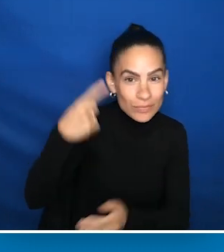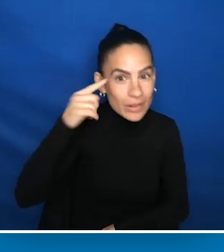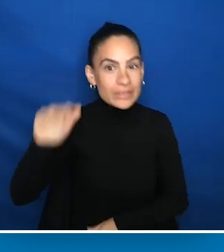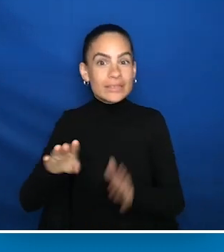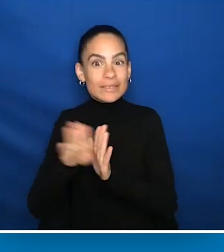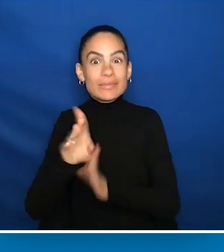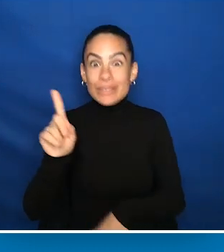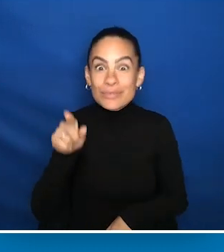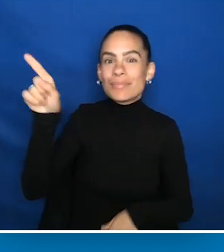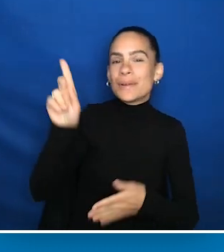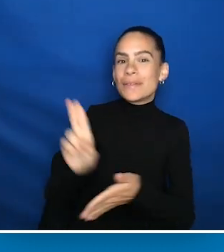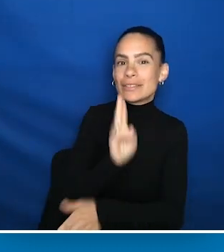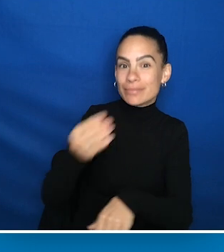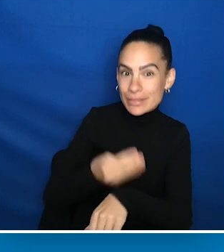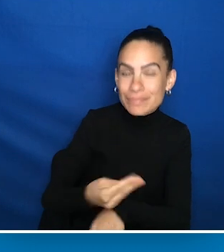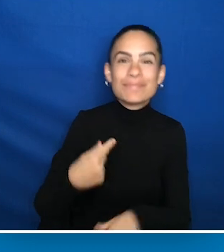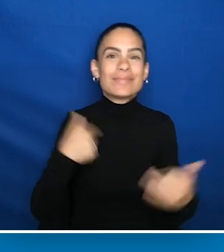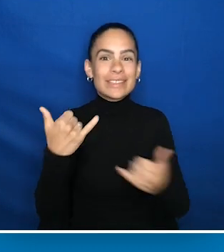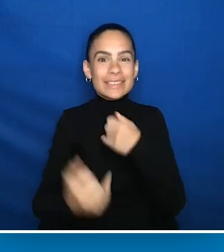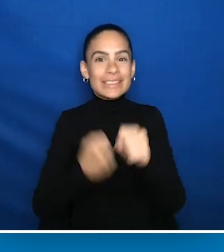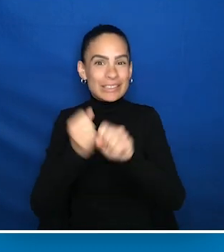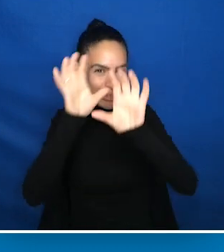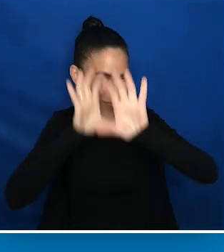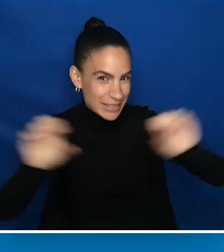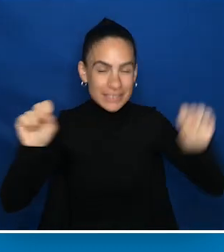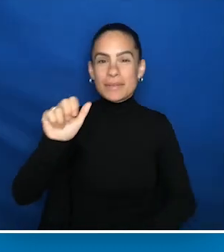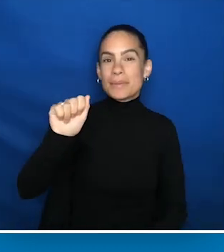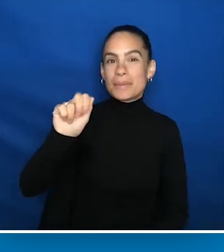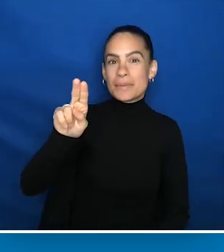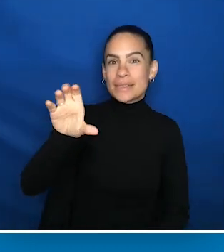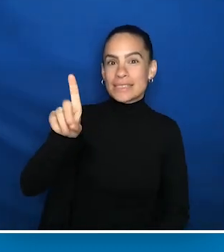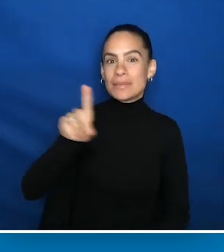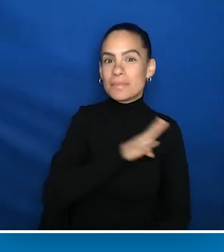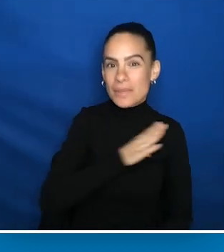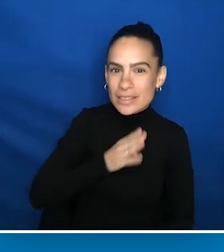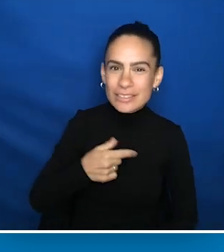and this year's President of the AUCD Board. It is my pleasure to welcome you to the